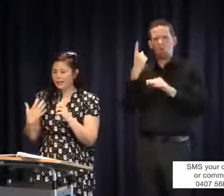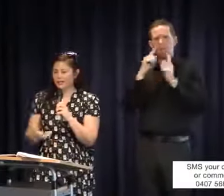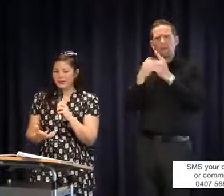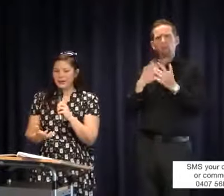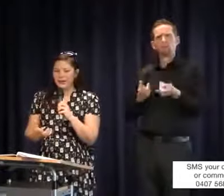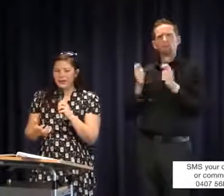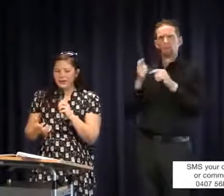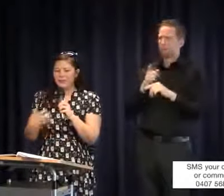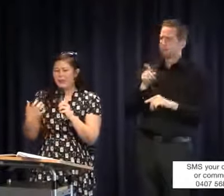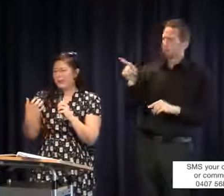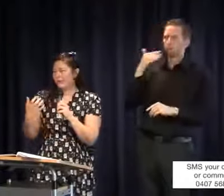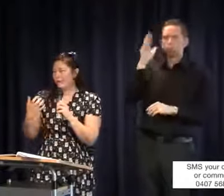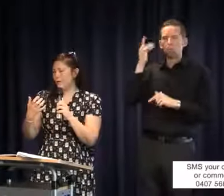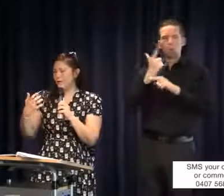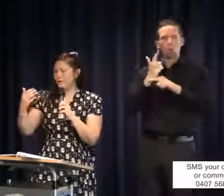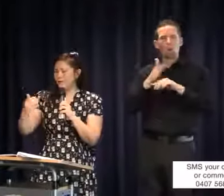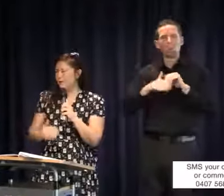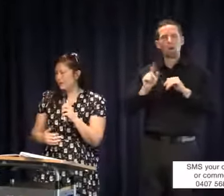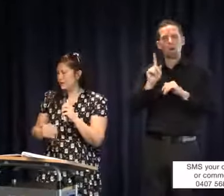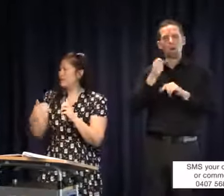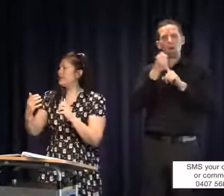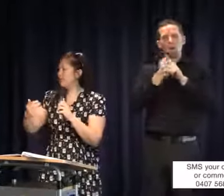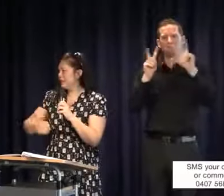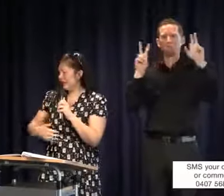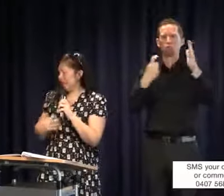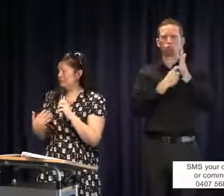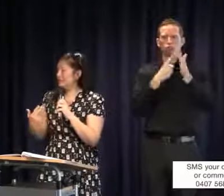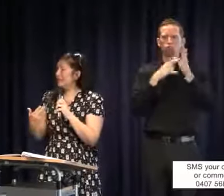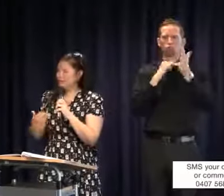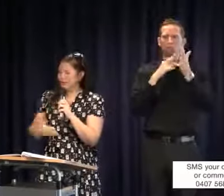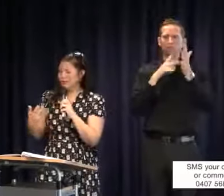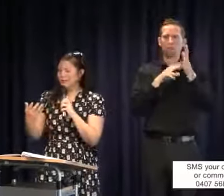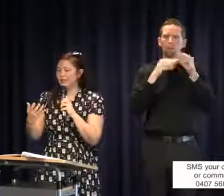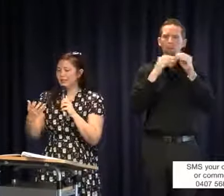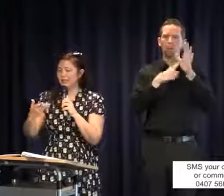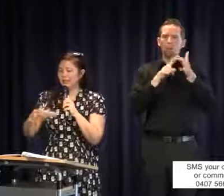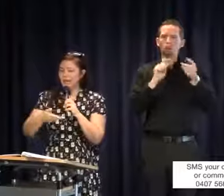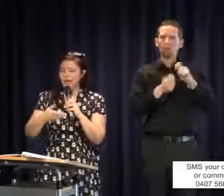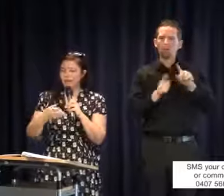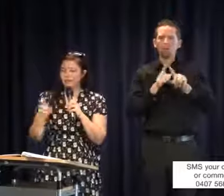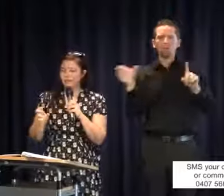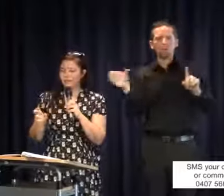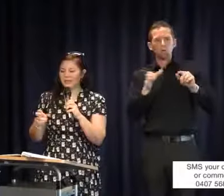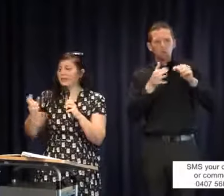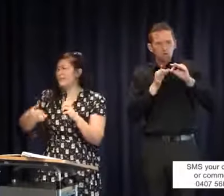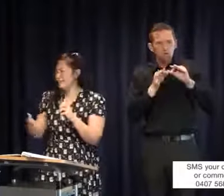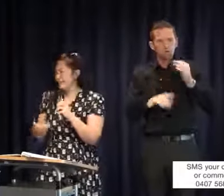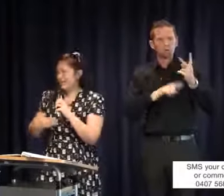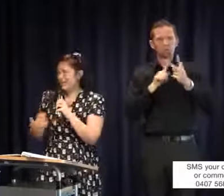talked about advocating for reasonable adjustments, including things like interpreters and devices,